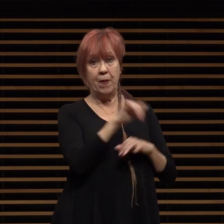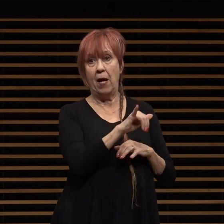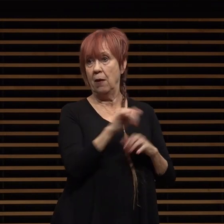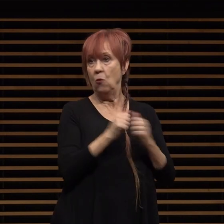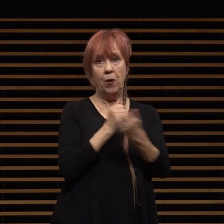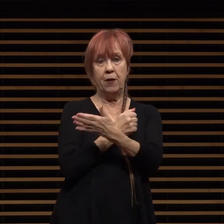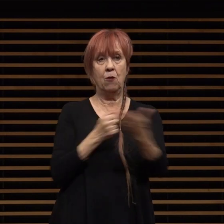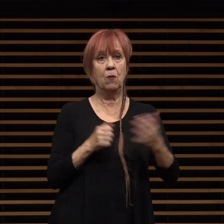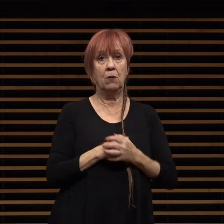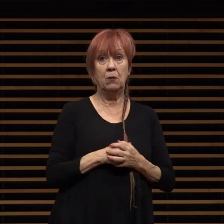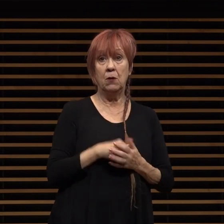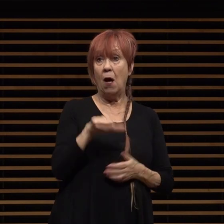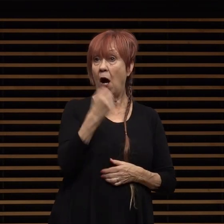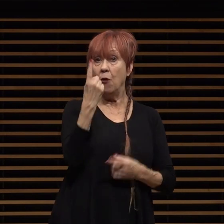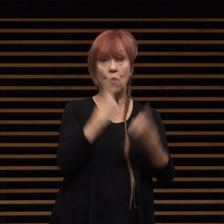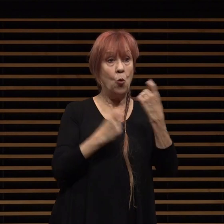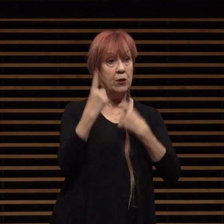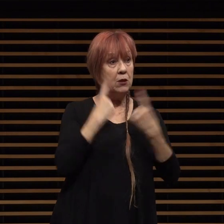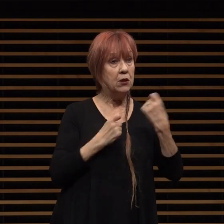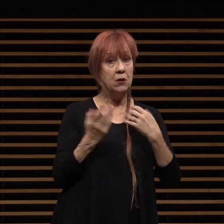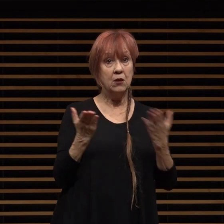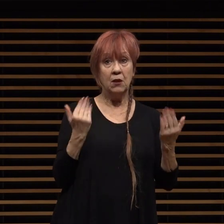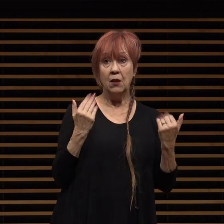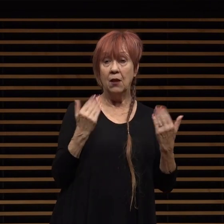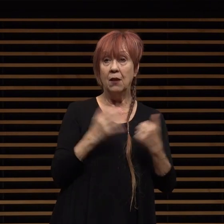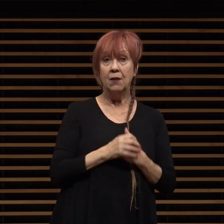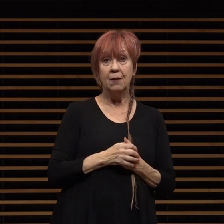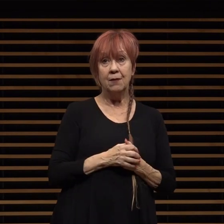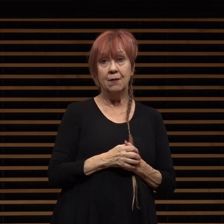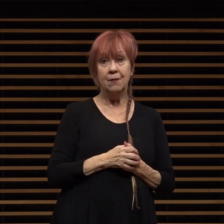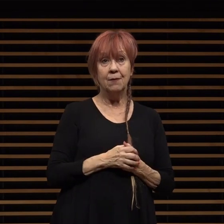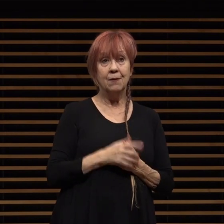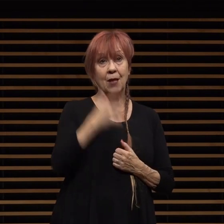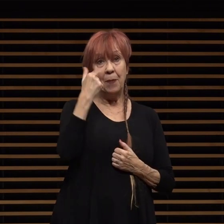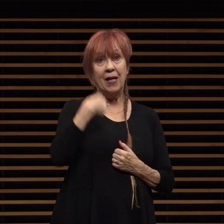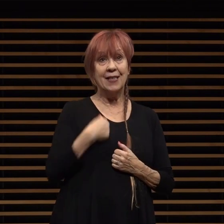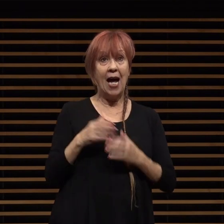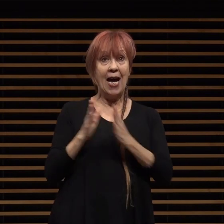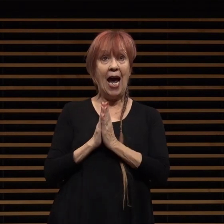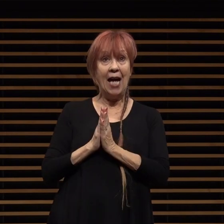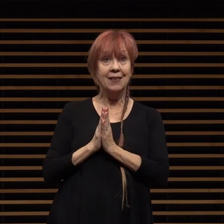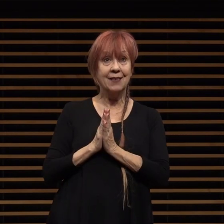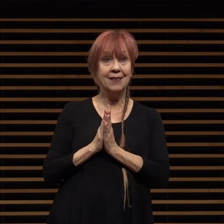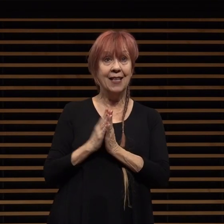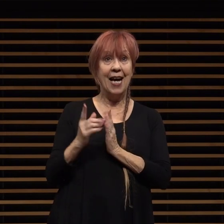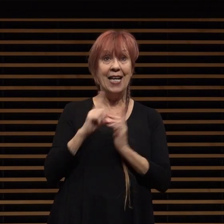any other questions since i asked my own and answered it